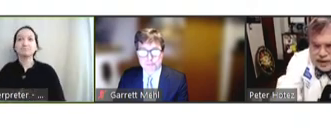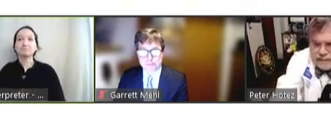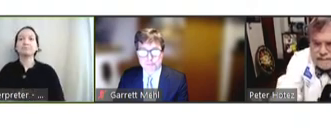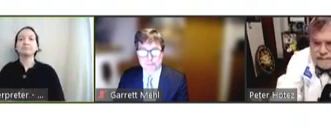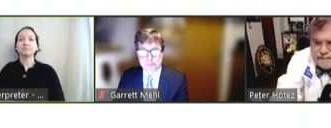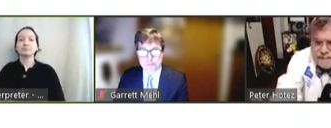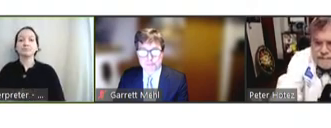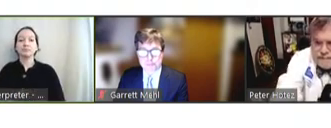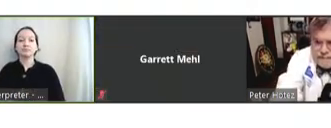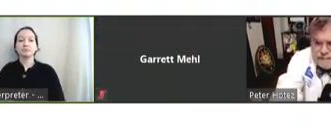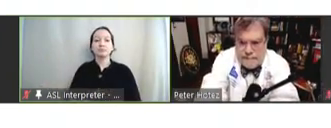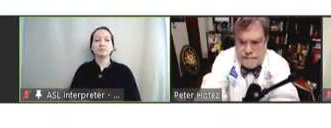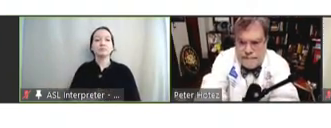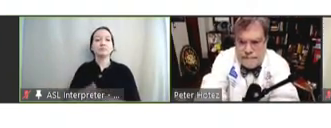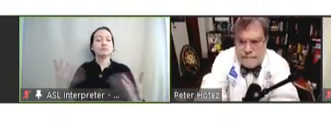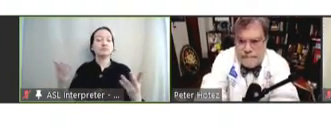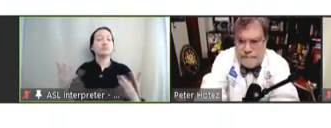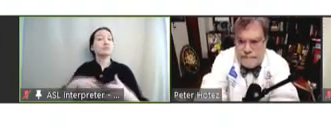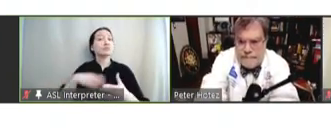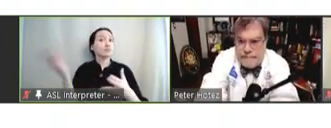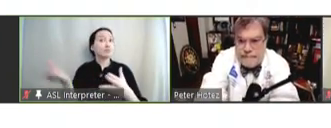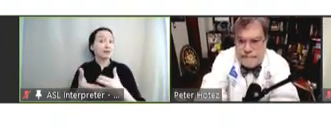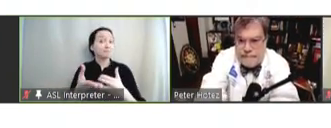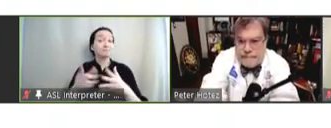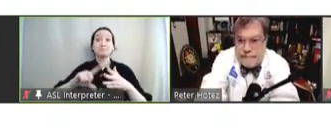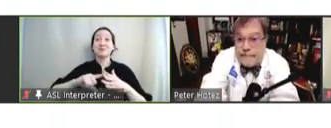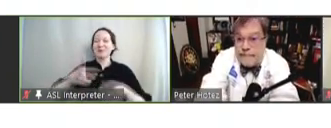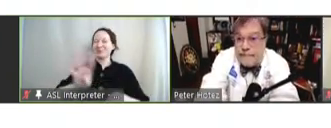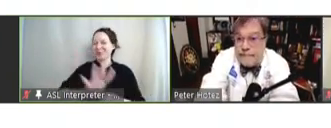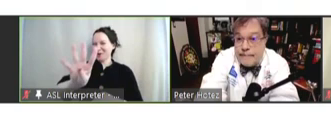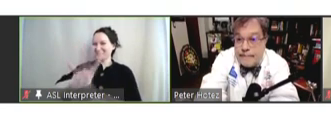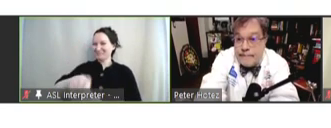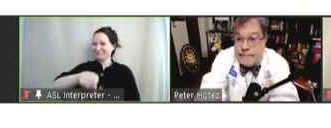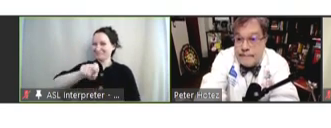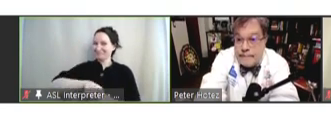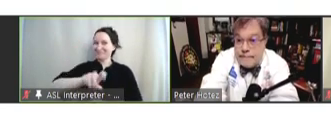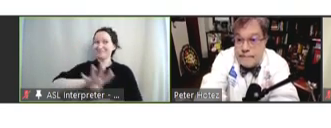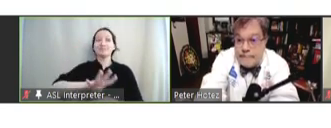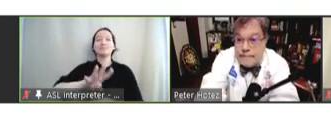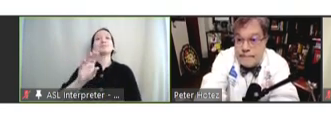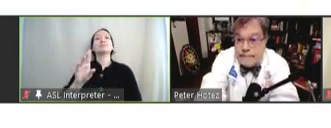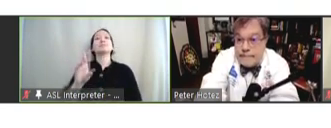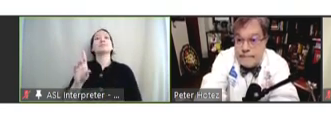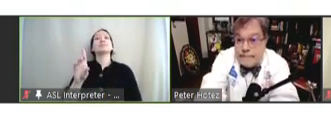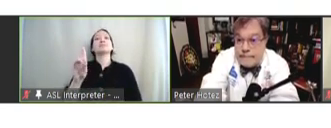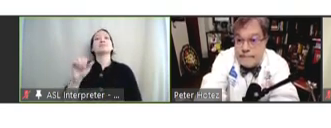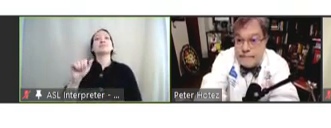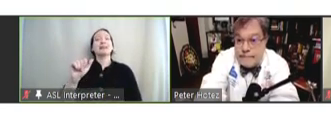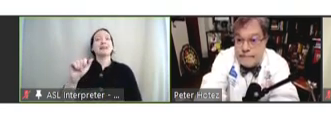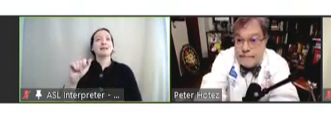So, break, and then we'll start promptly at 4:00 p.m. with Data Digest COVID-19 Effectiveness.